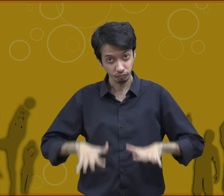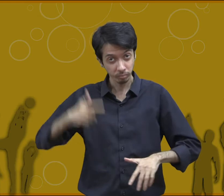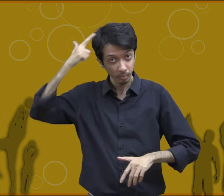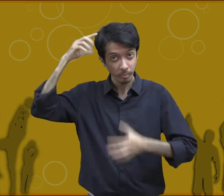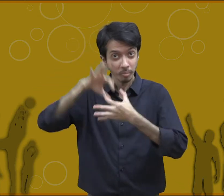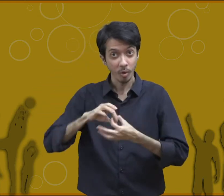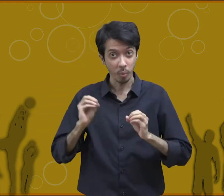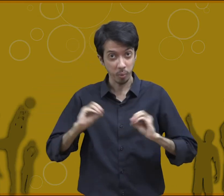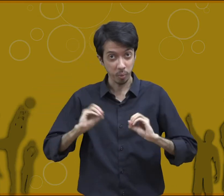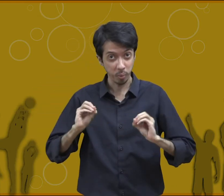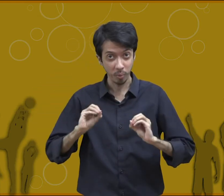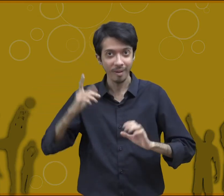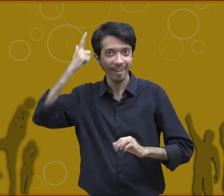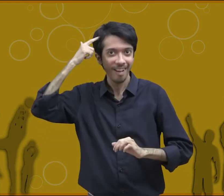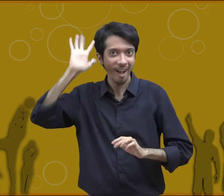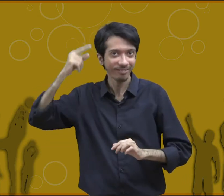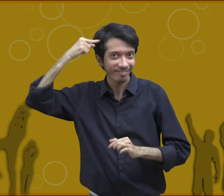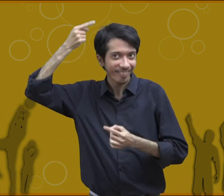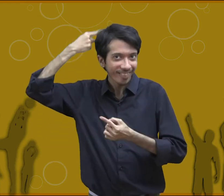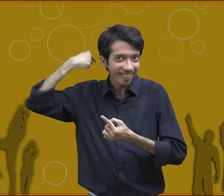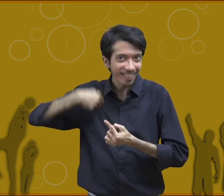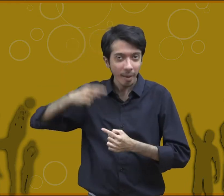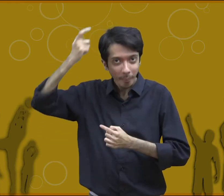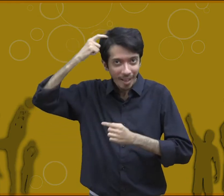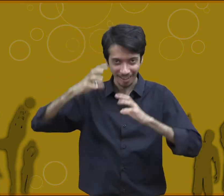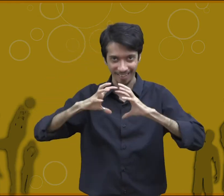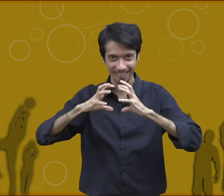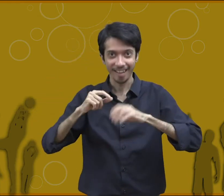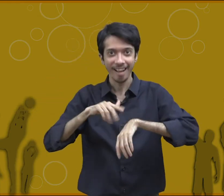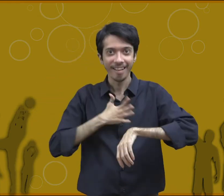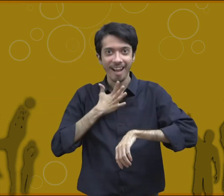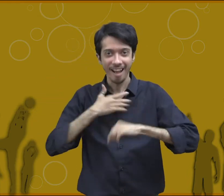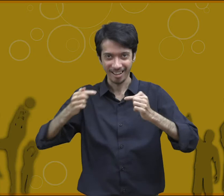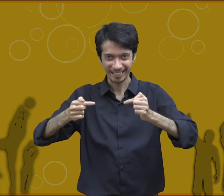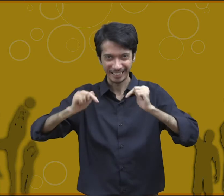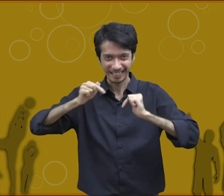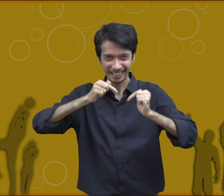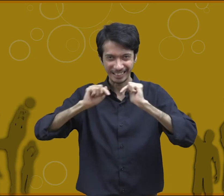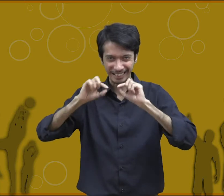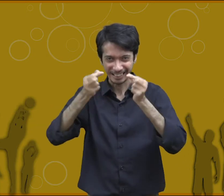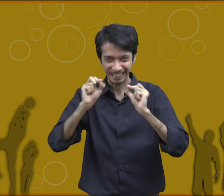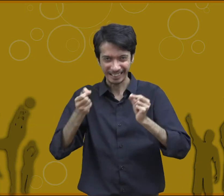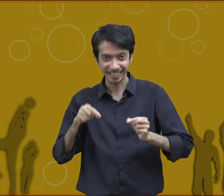without neuromuscular control we cannot do any body movements the muscles and nerves jointly